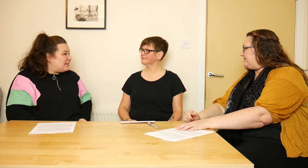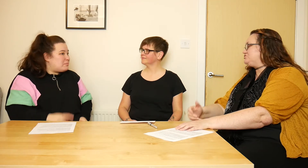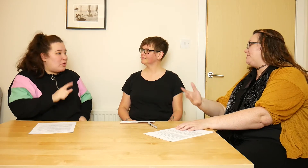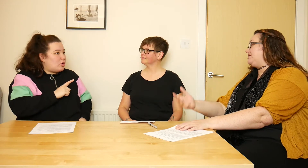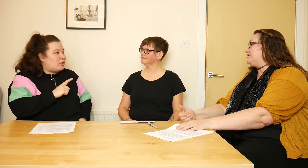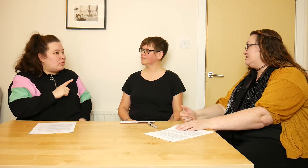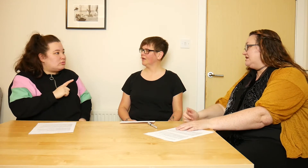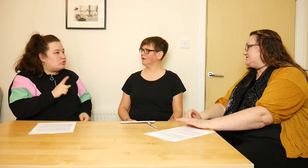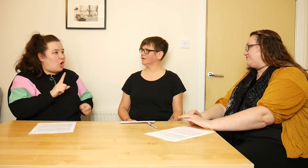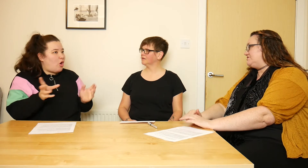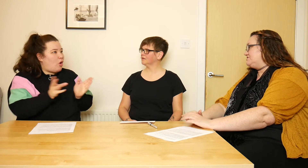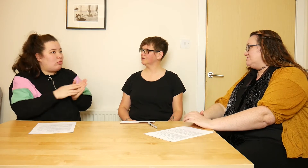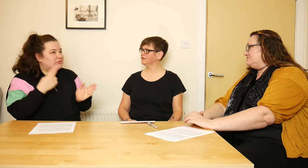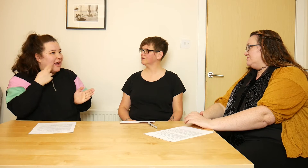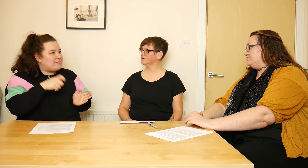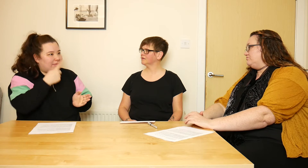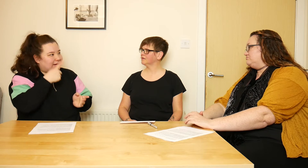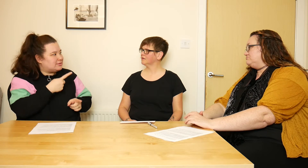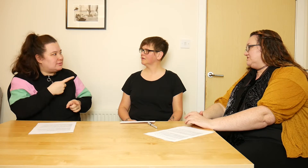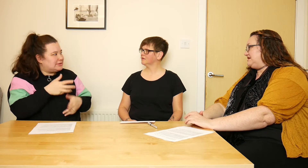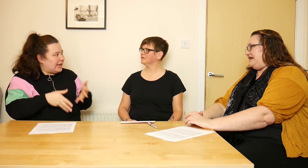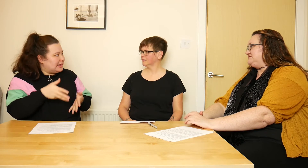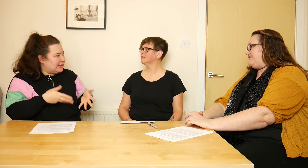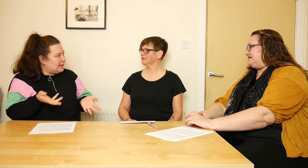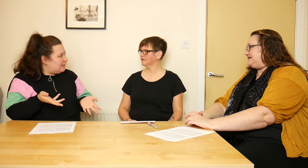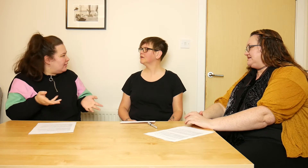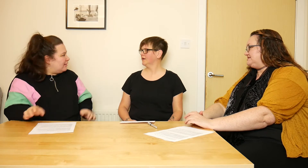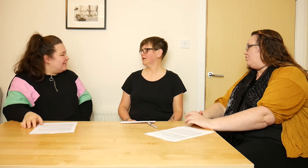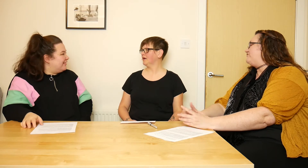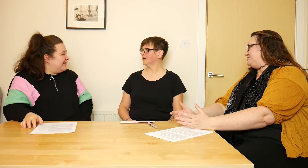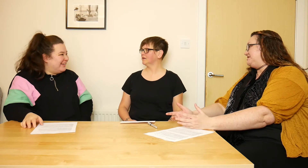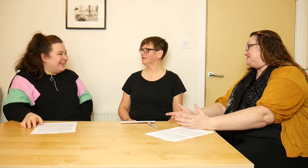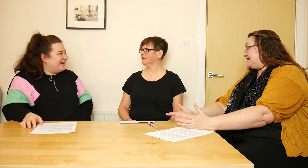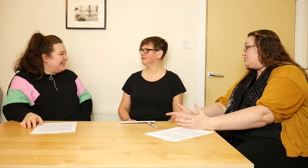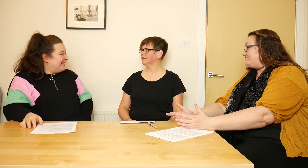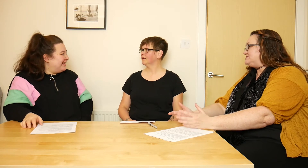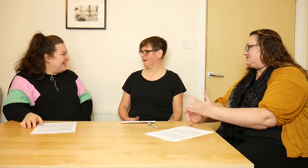So many other different kinds of access... Not everybody can sign, obviously,